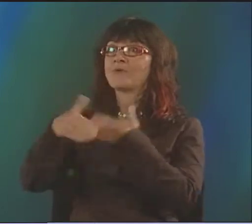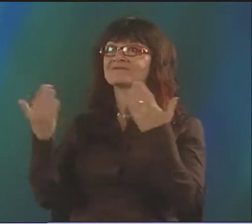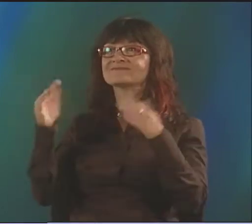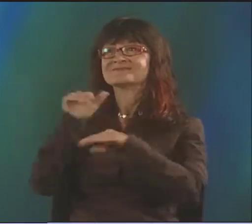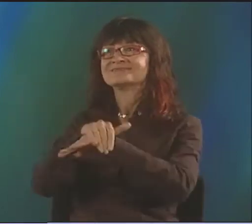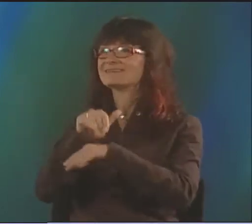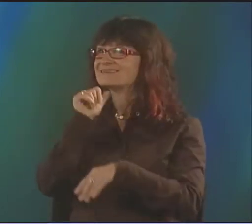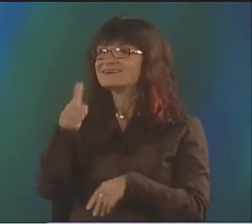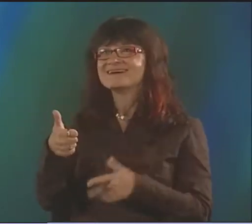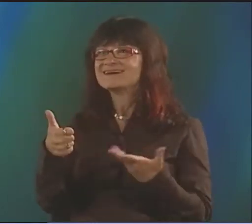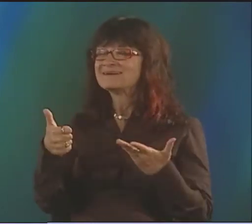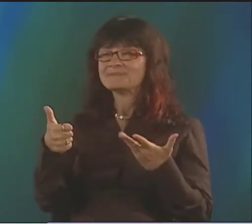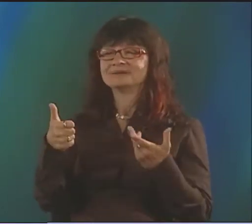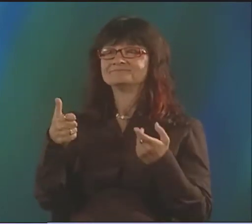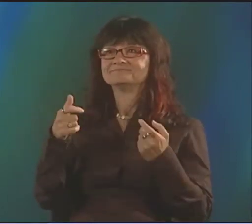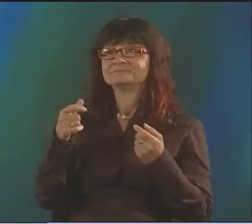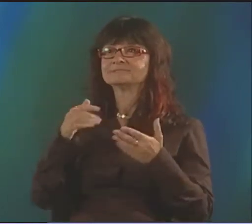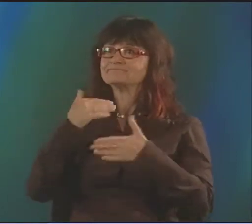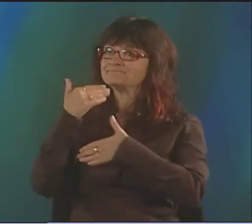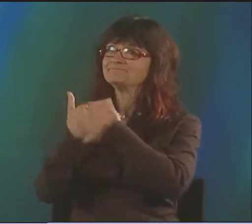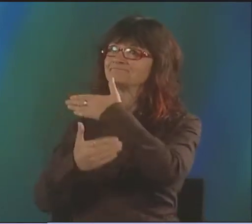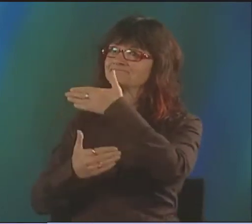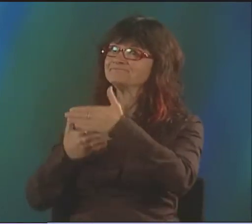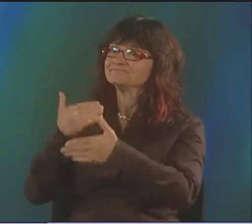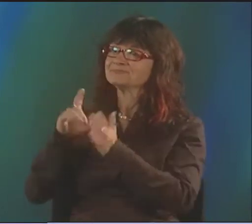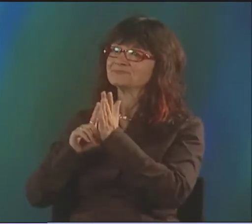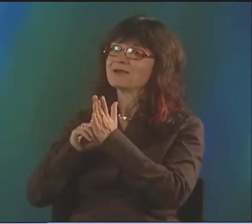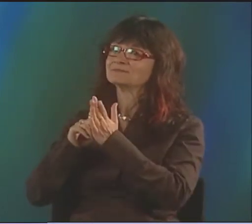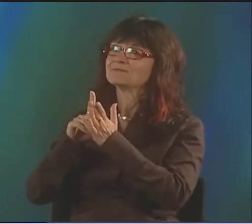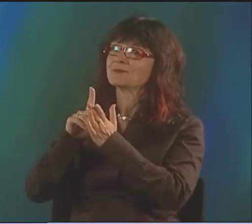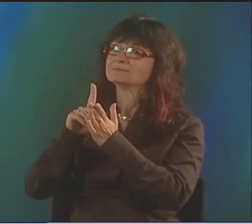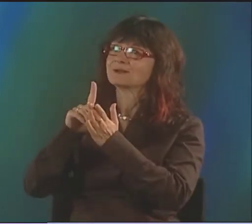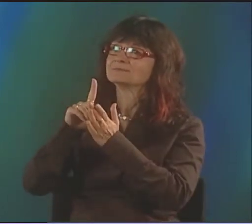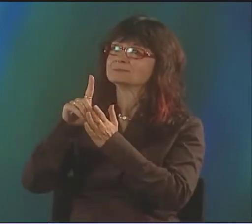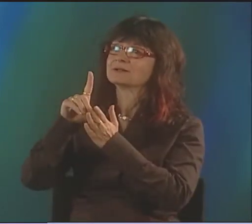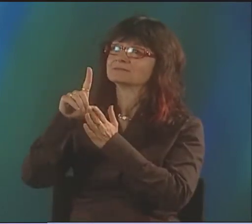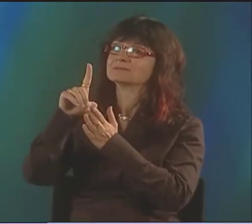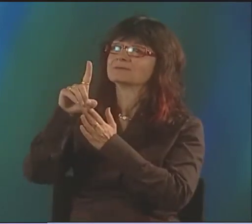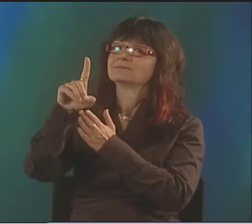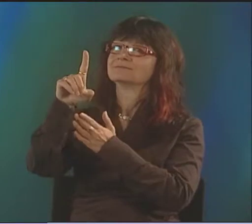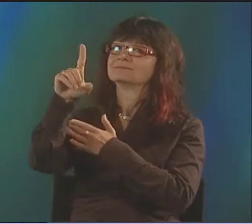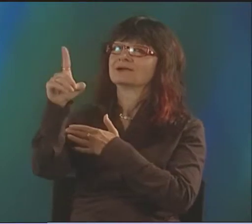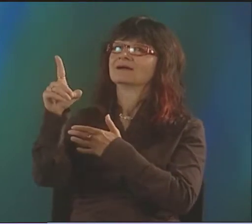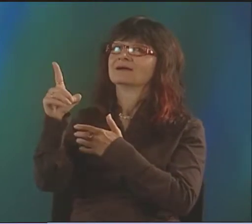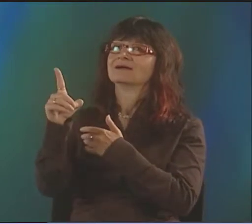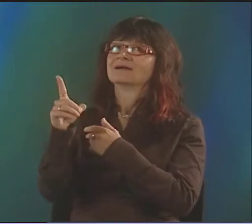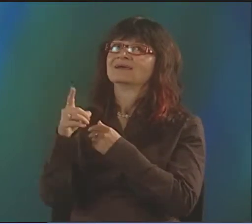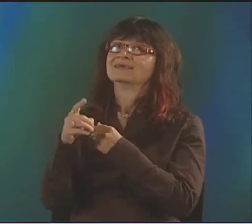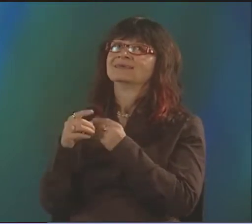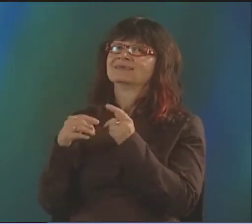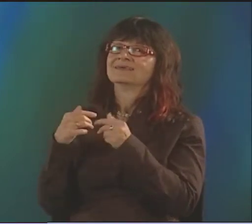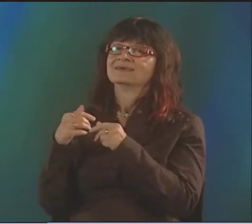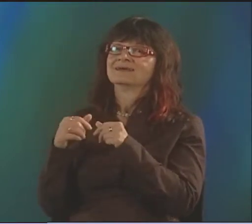I FELT THAT I NEEDED TO BECOME A POET, BUT THAT DIDN'T HAPPEN OVERNIGHT. IT TOOK A WHILE TO DEVELOP AS A POET.